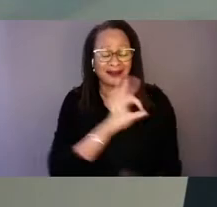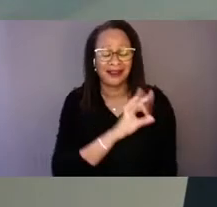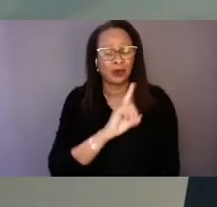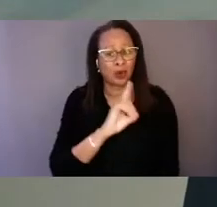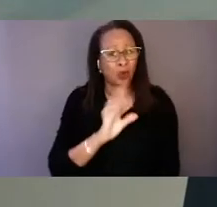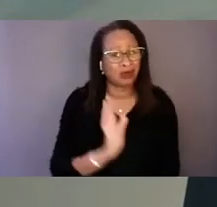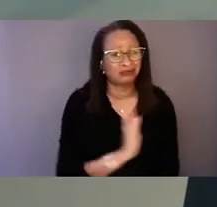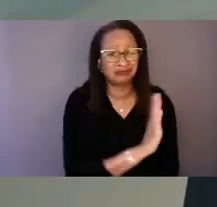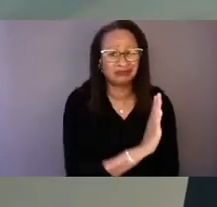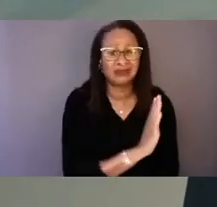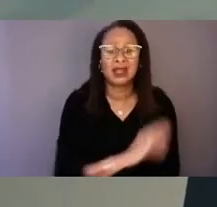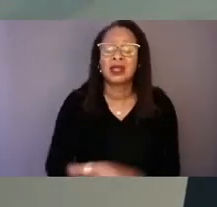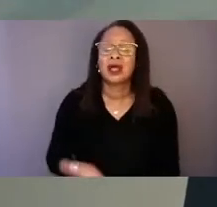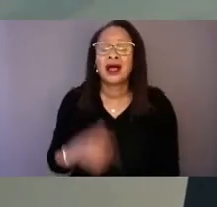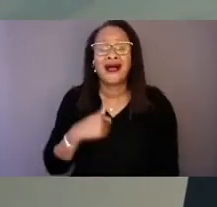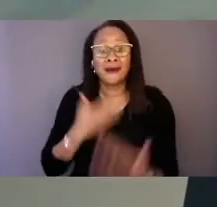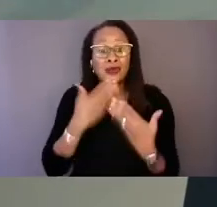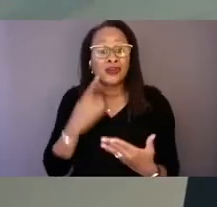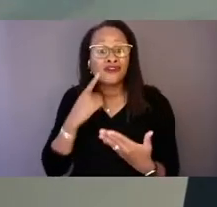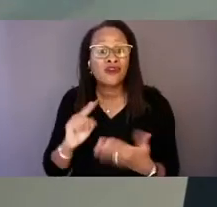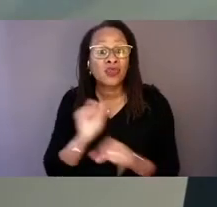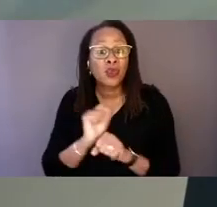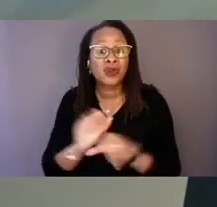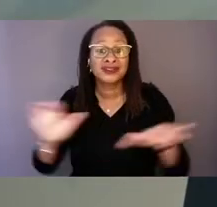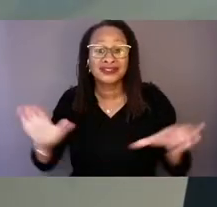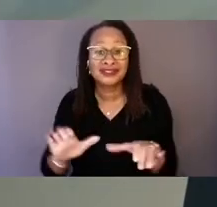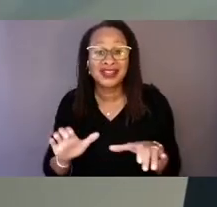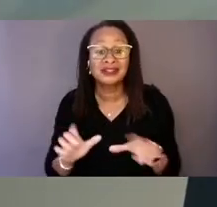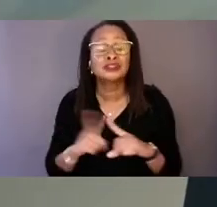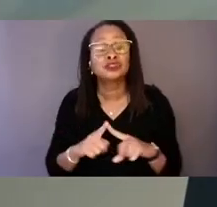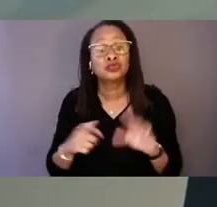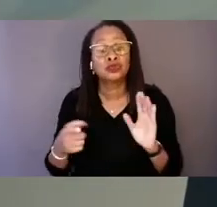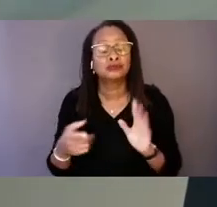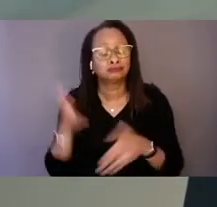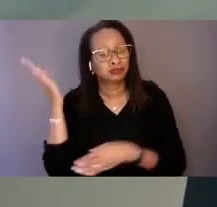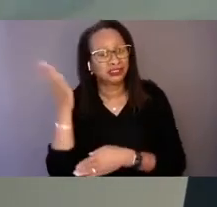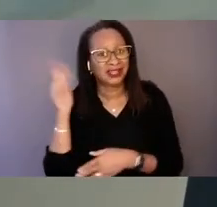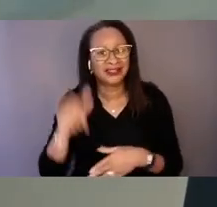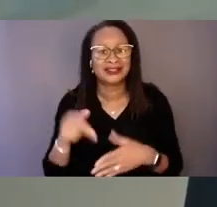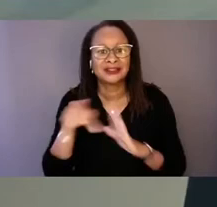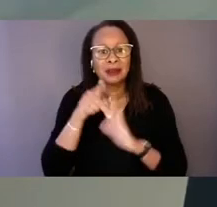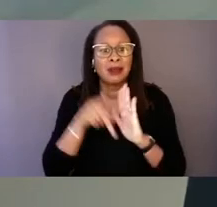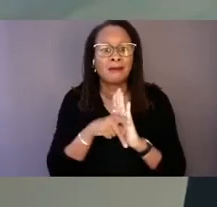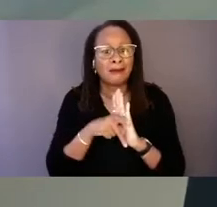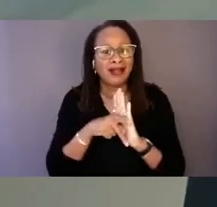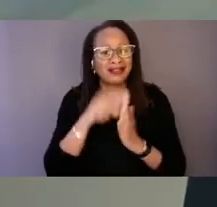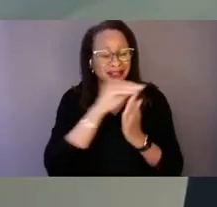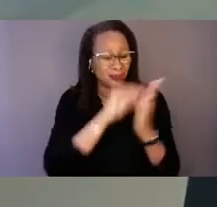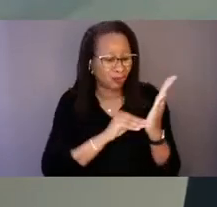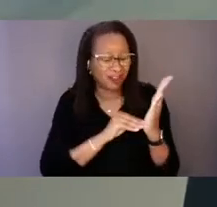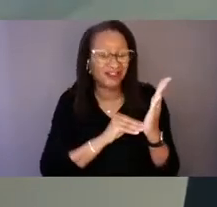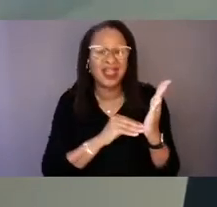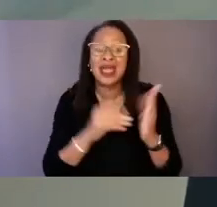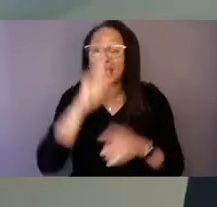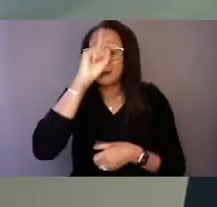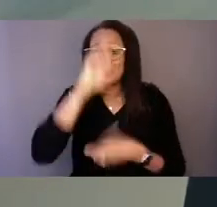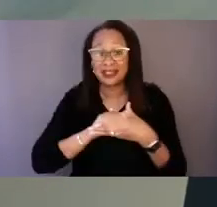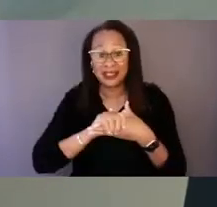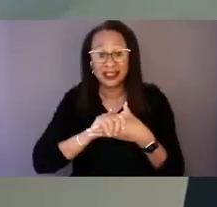I'm grateful for the work that has been done to present this policy brief and believe the recommendations can have incredible impact